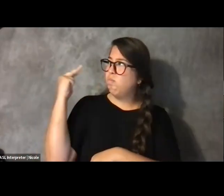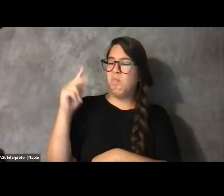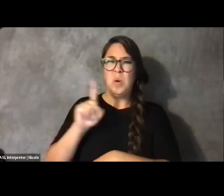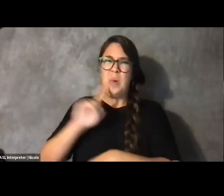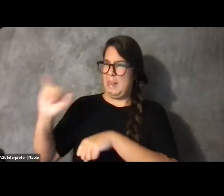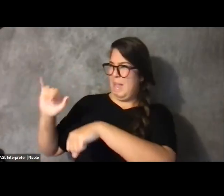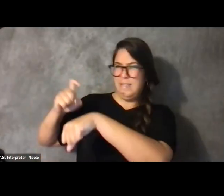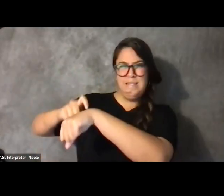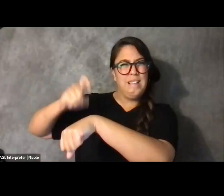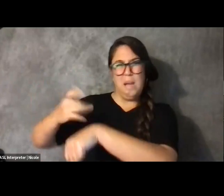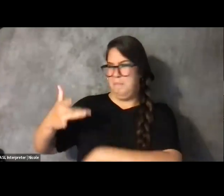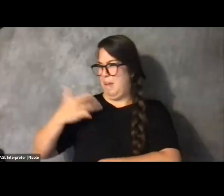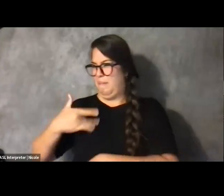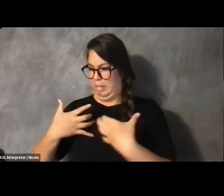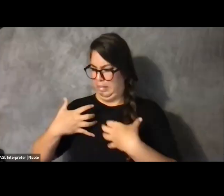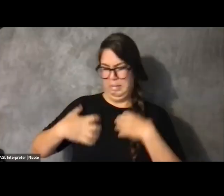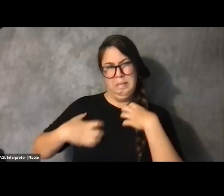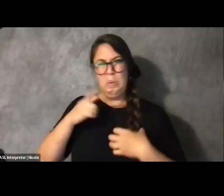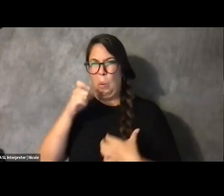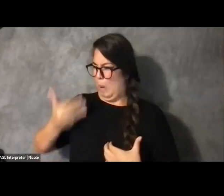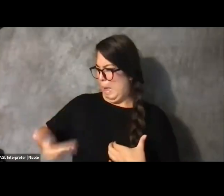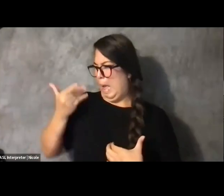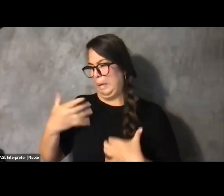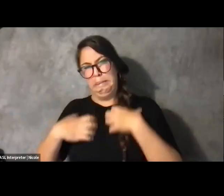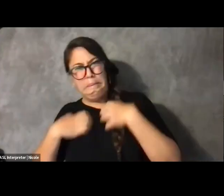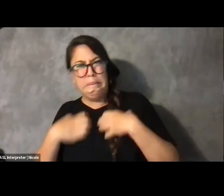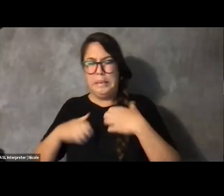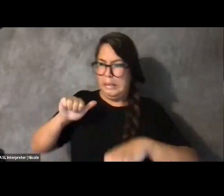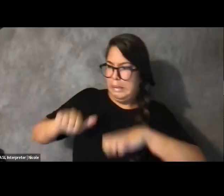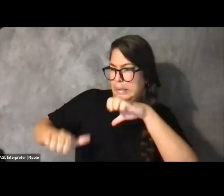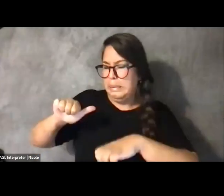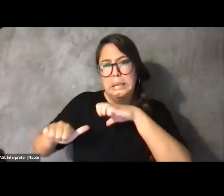who I was and that I had spent so much of my time as a child growing